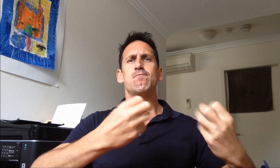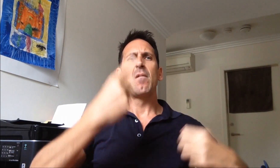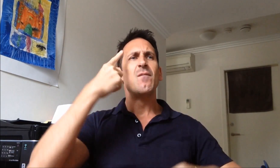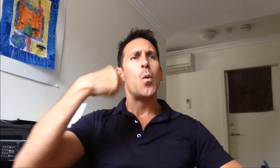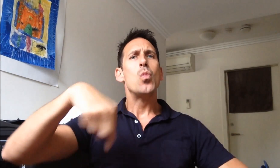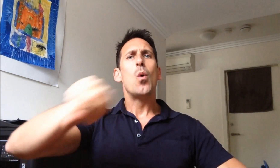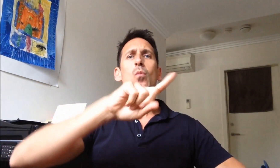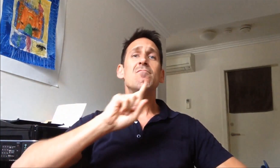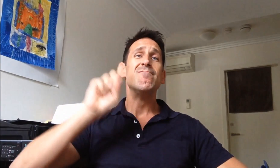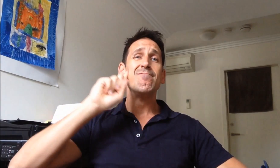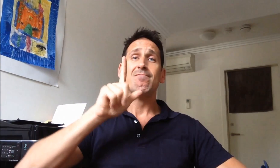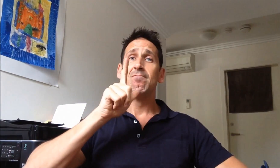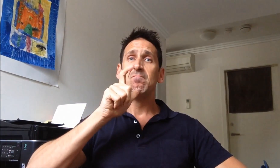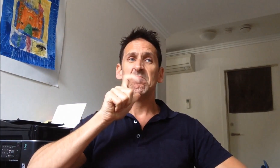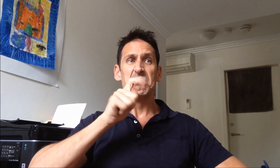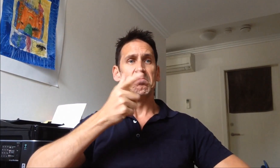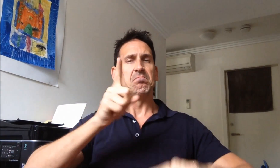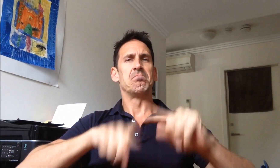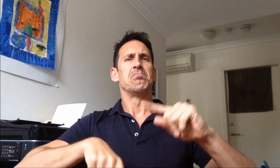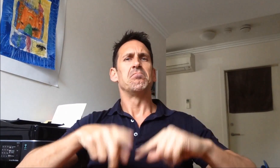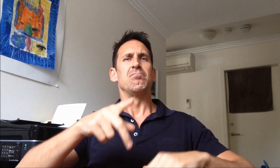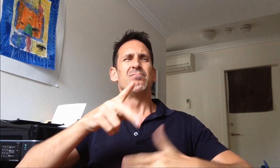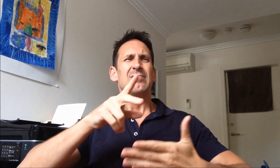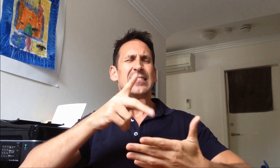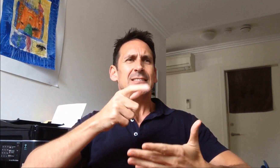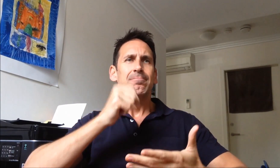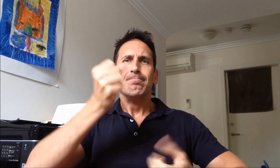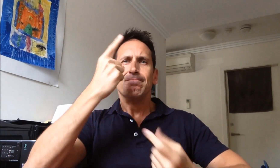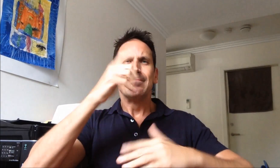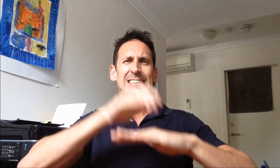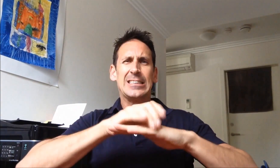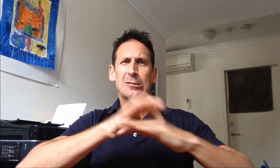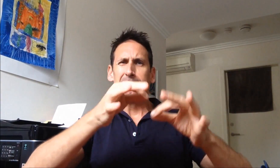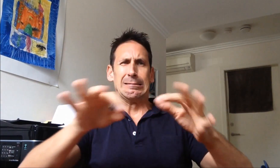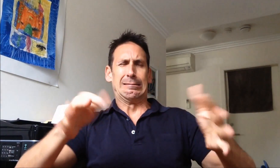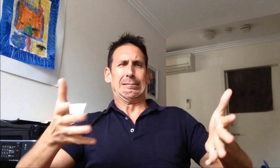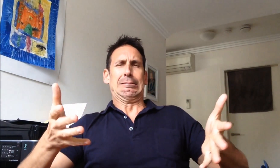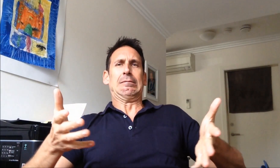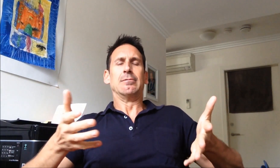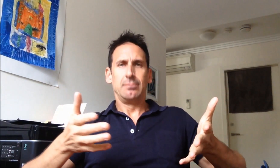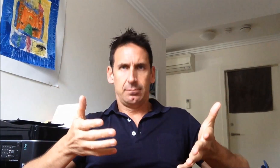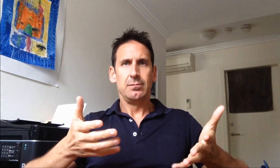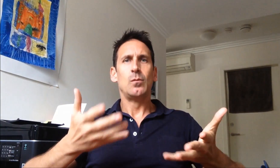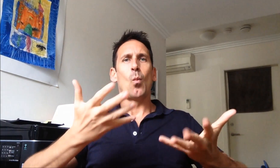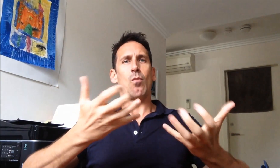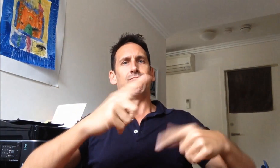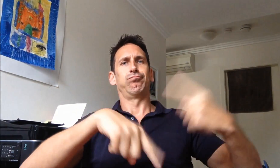It is there for those who do not have great English literacy skills so rely on interpreters to understand the program.